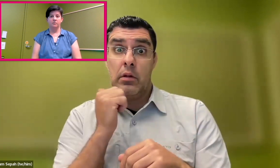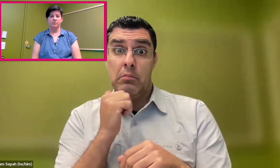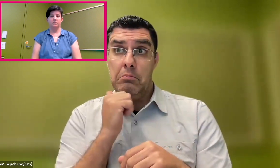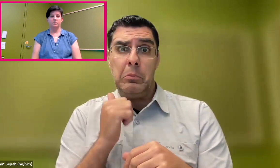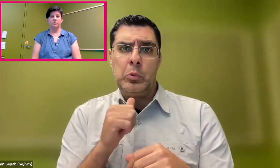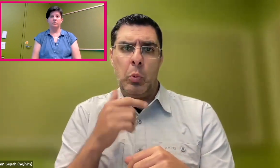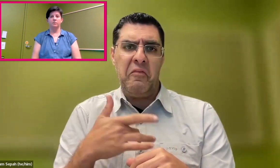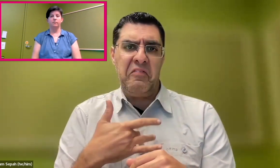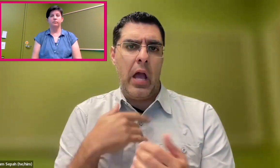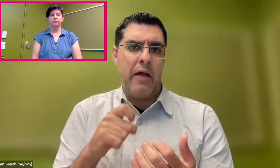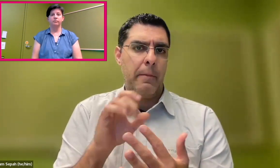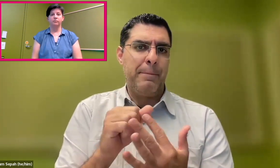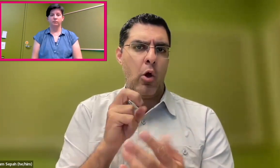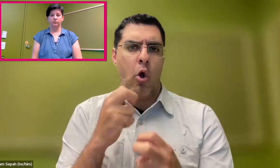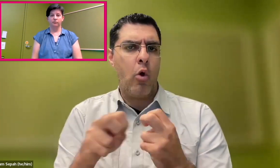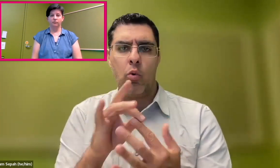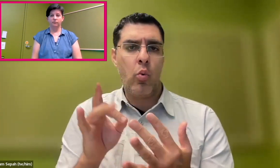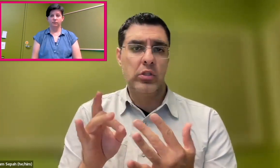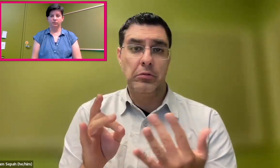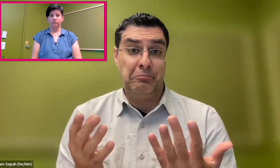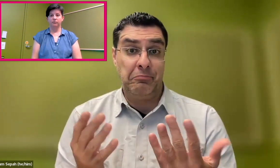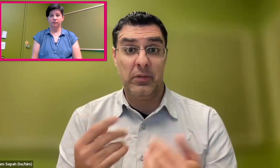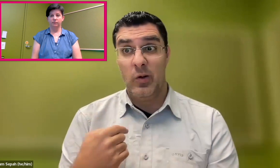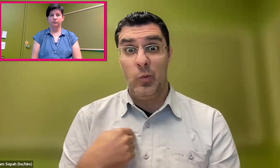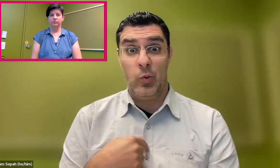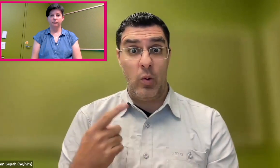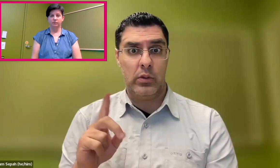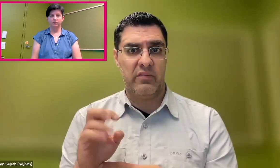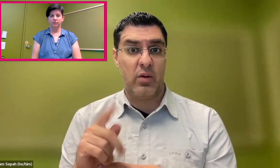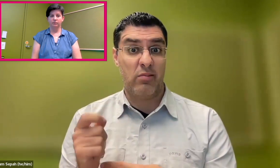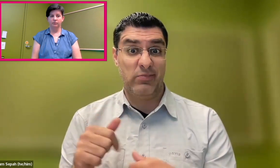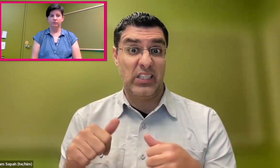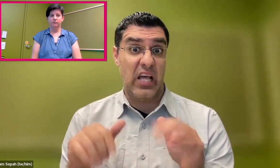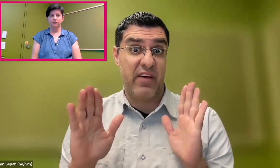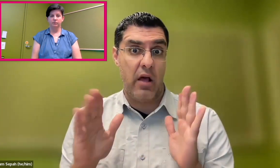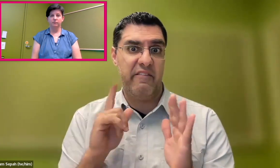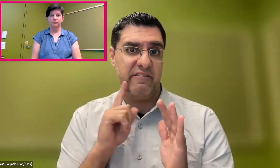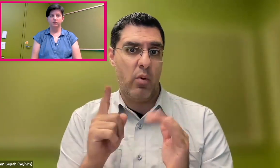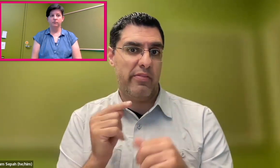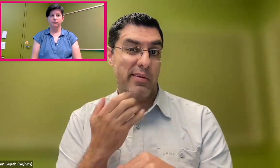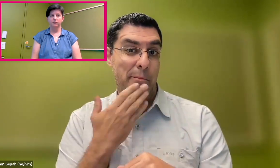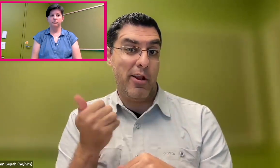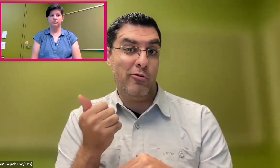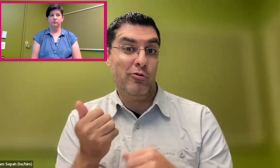is a painful choice. Most people don't have to make those hard choices, but people who are disabled often